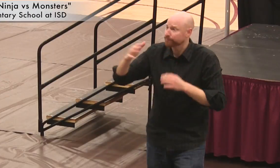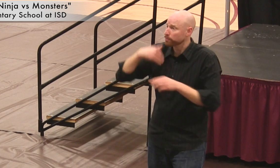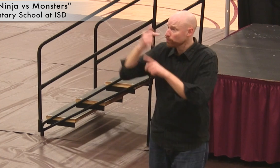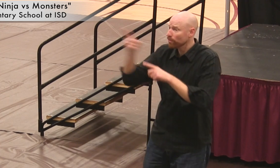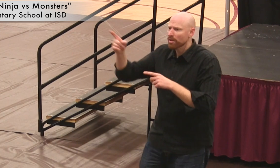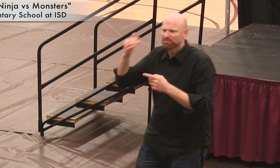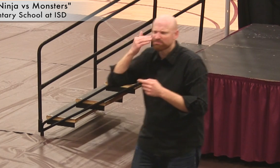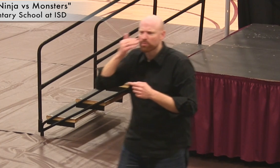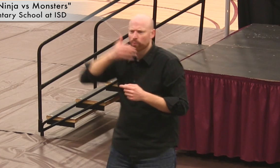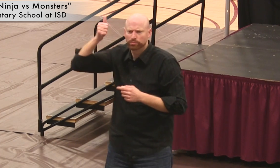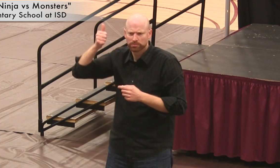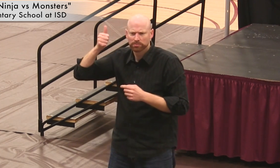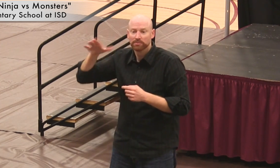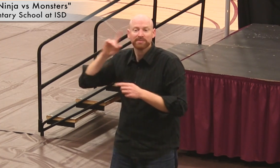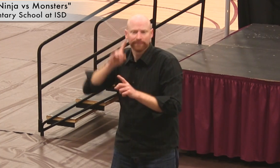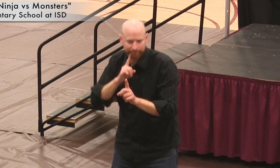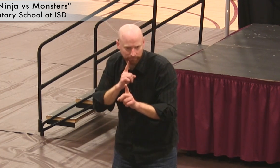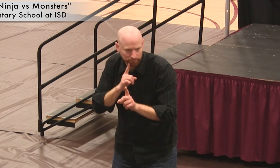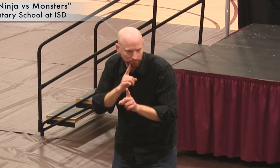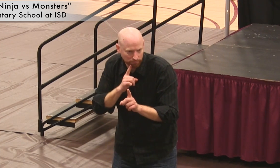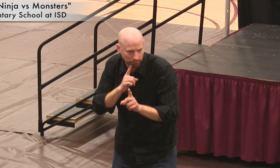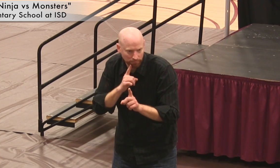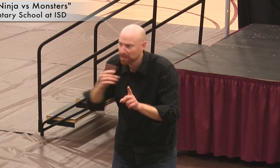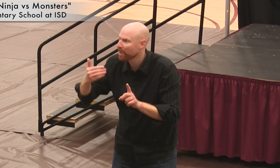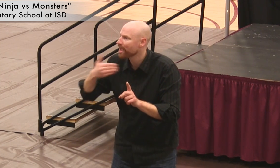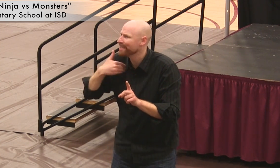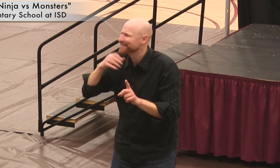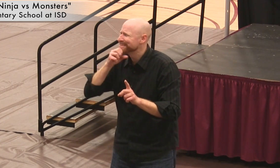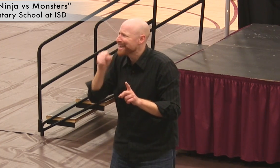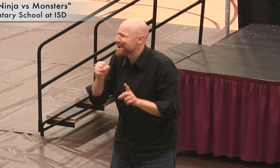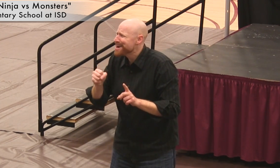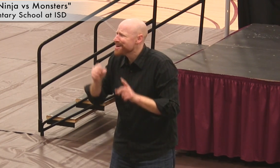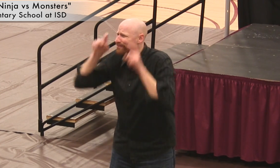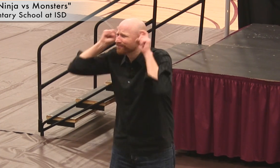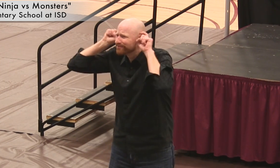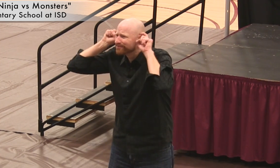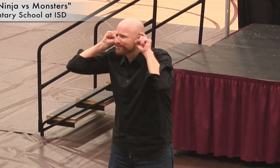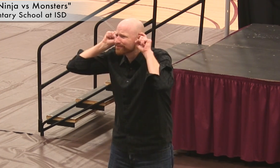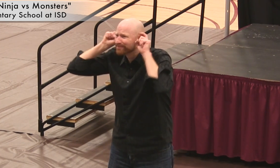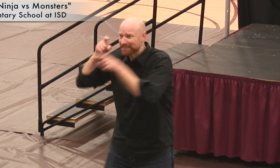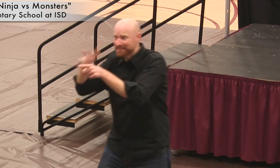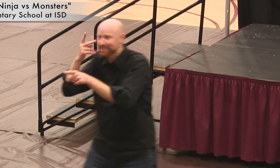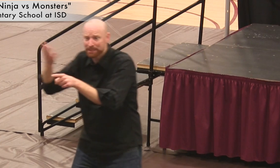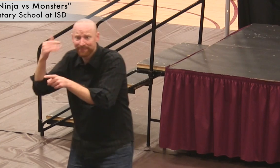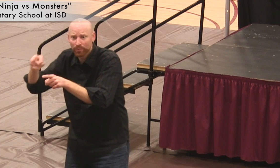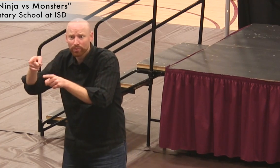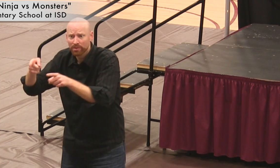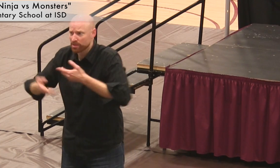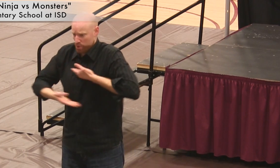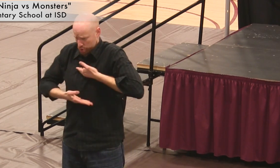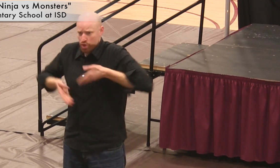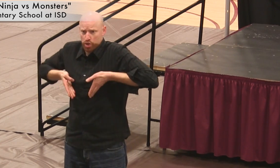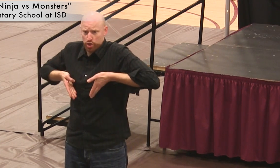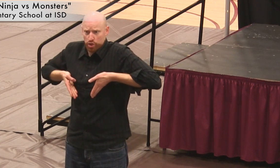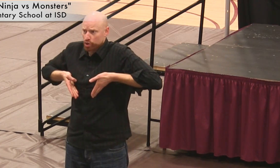My brother is older than me, and deaf. He had those old style hearing aids, have you seen those? It was a huge box strapped to your chest…